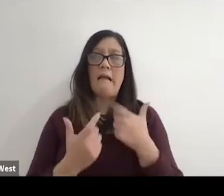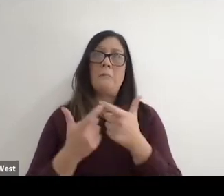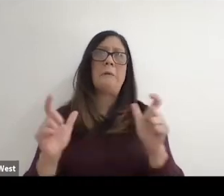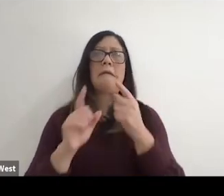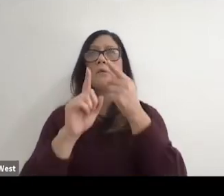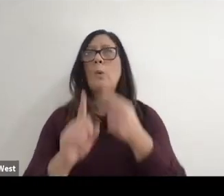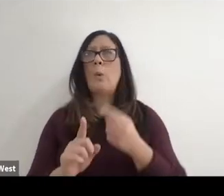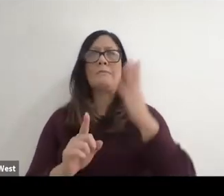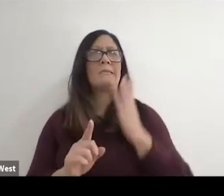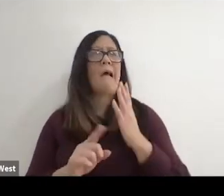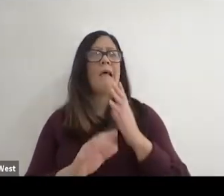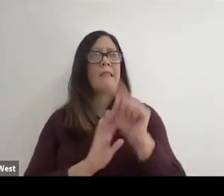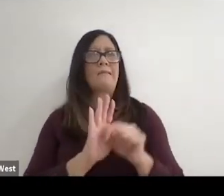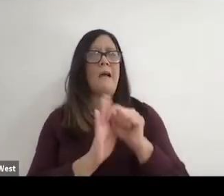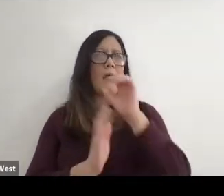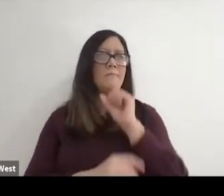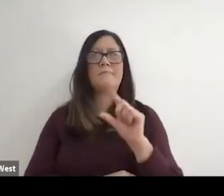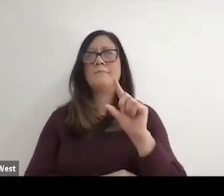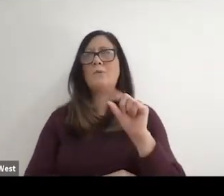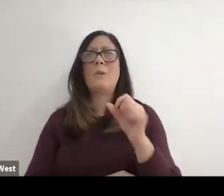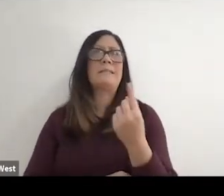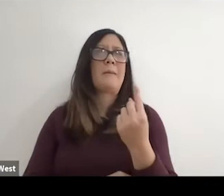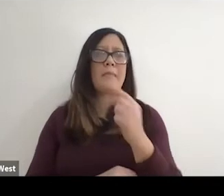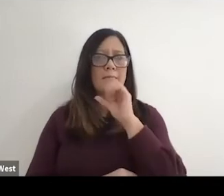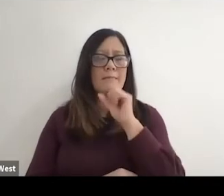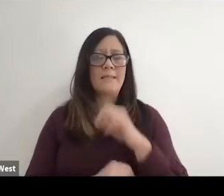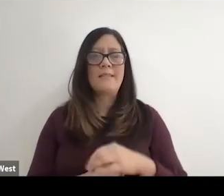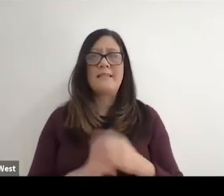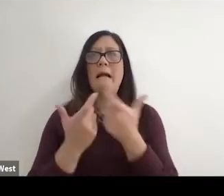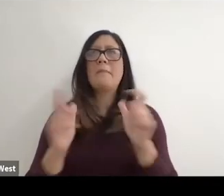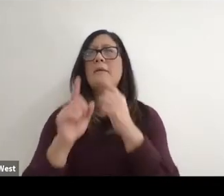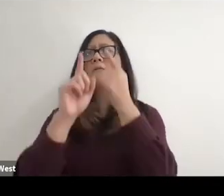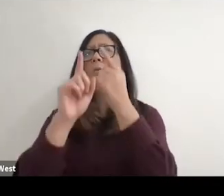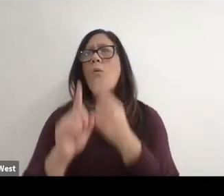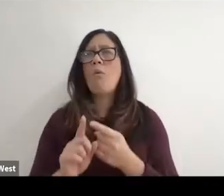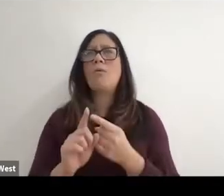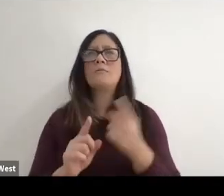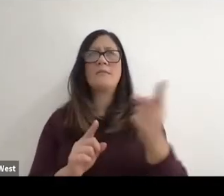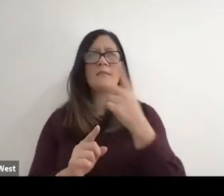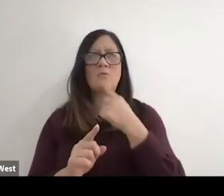I'm 20, something years old and I had all these big goals and I was constantly told.